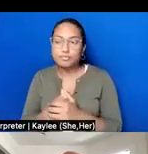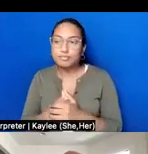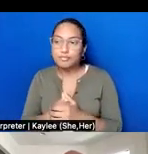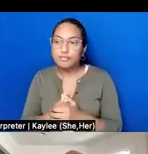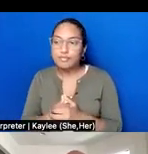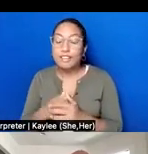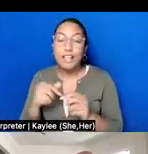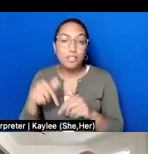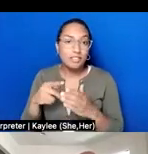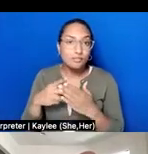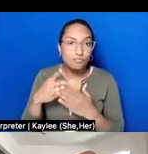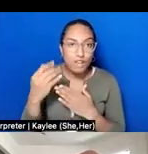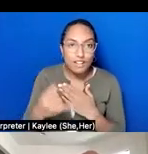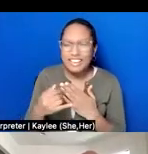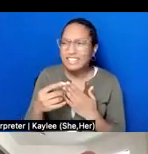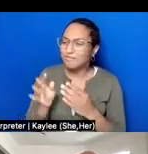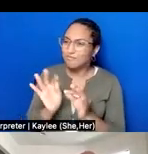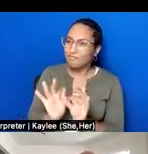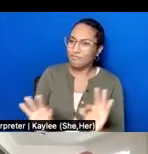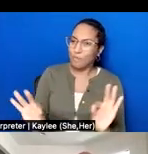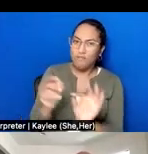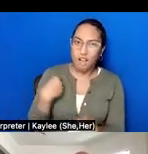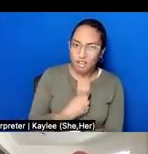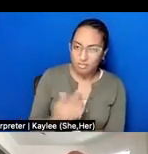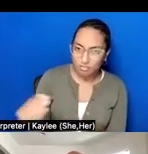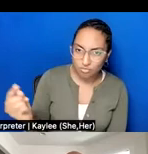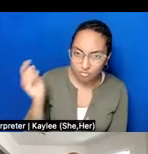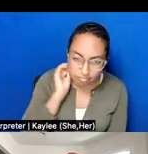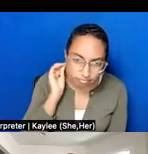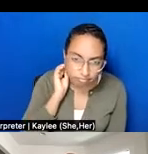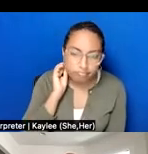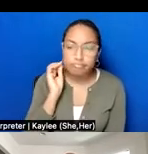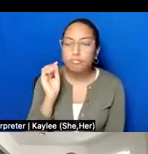really important for us to understand and keep in mind that those oral histories have the power